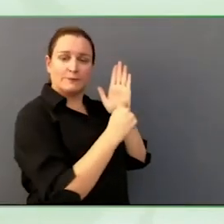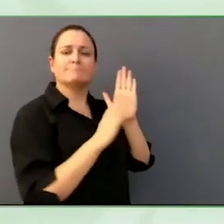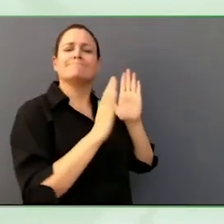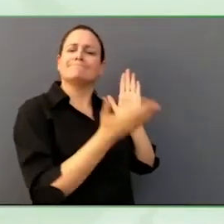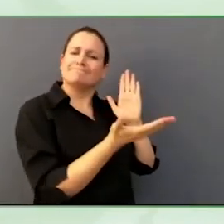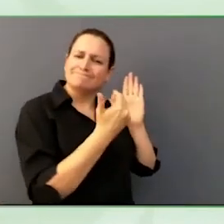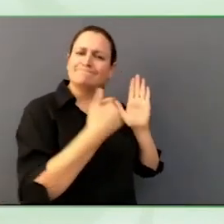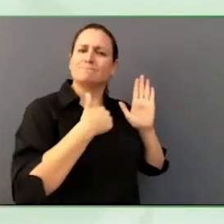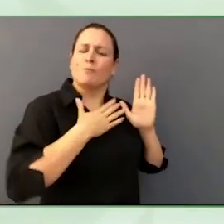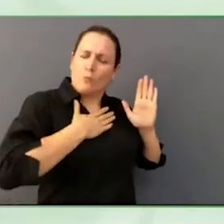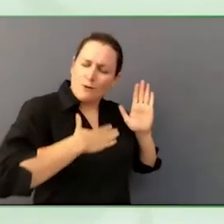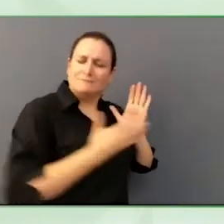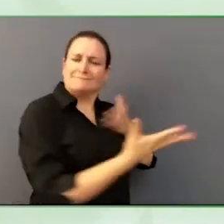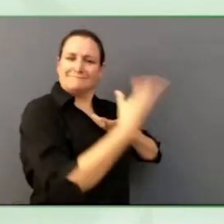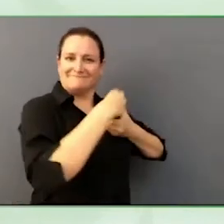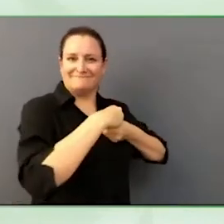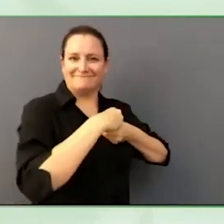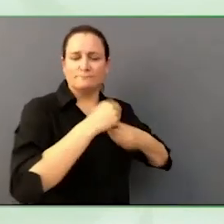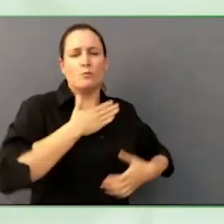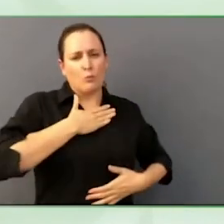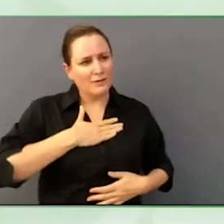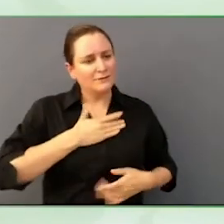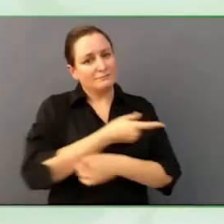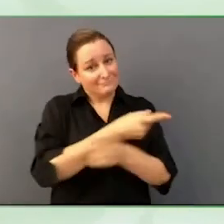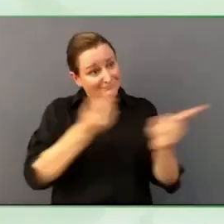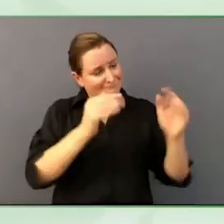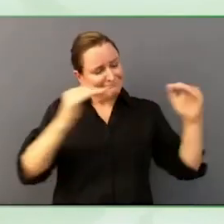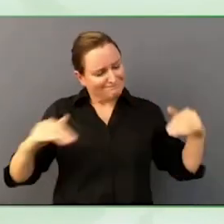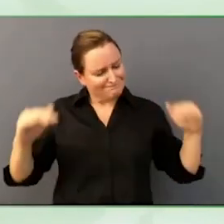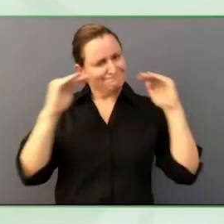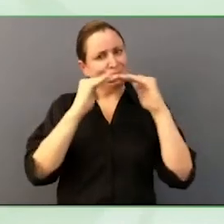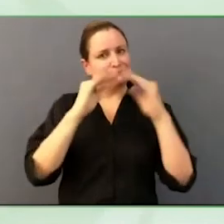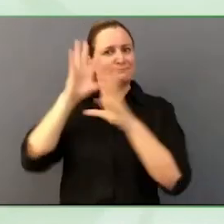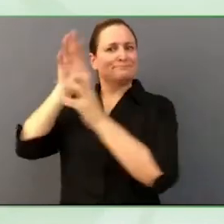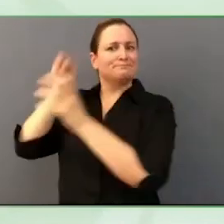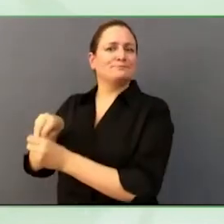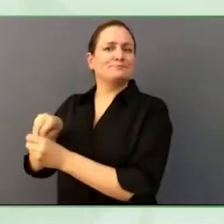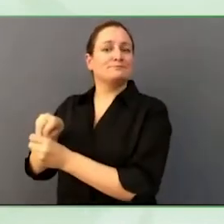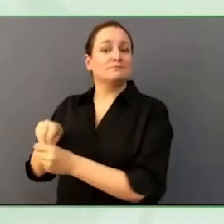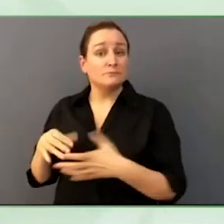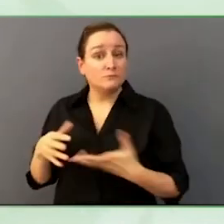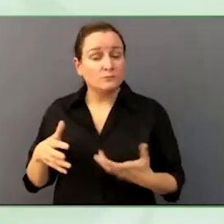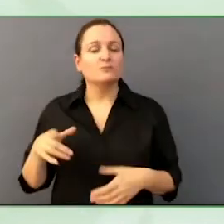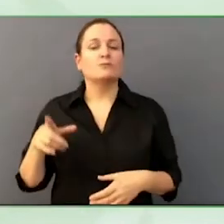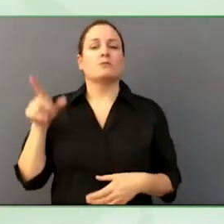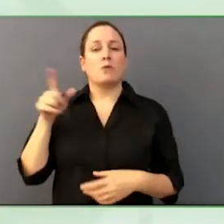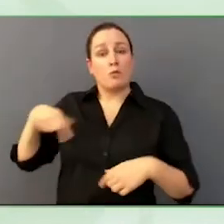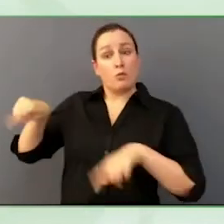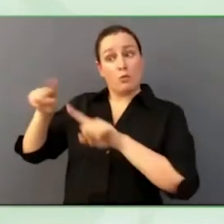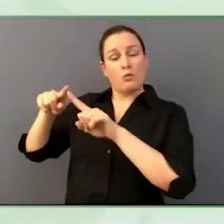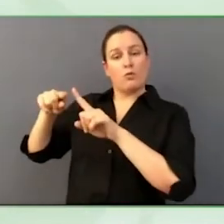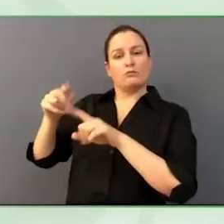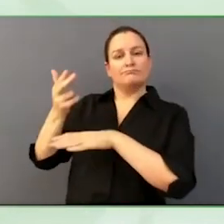I make sure among media professionals were whos with disabilities.